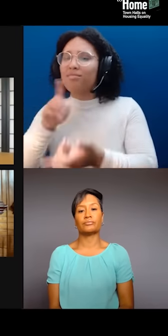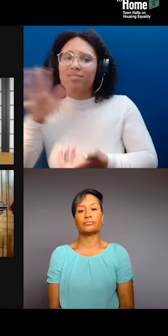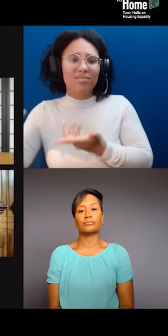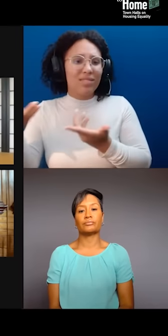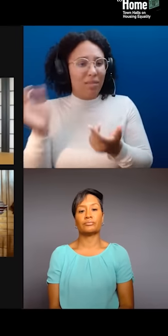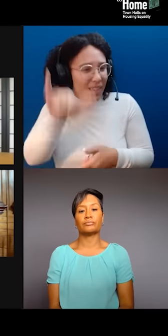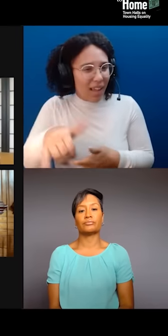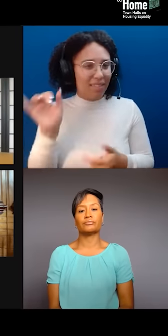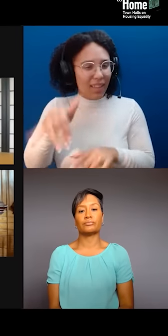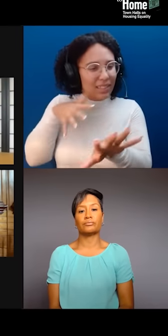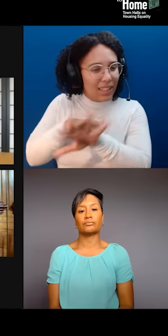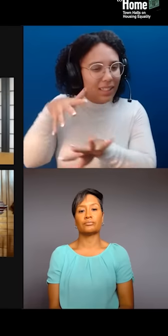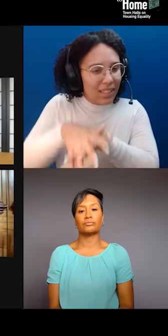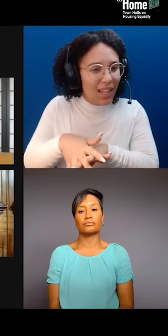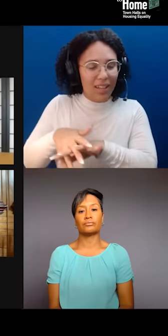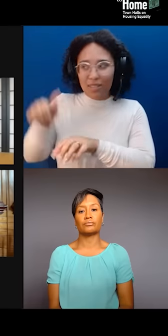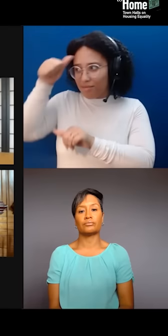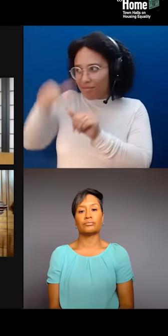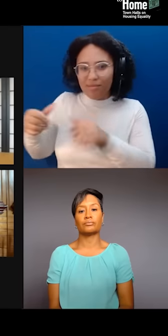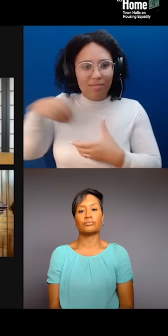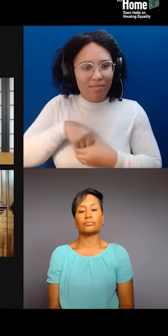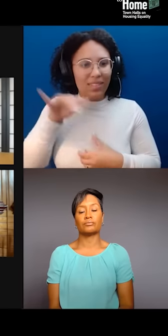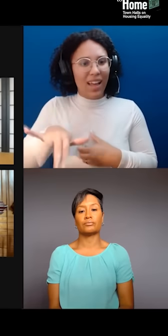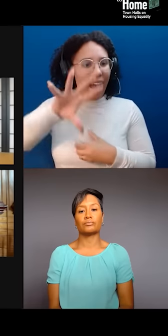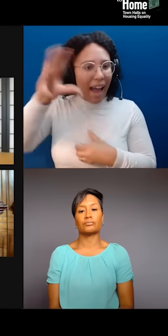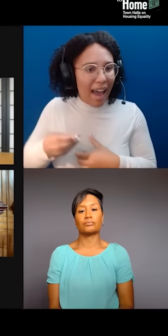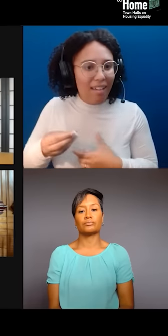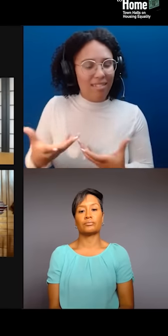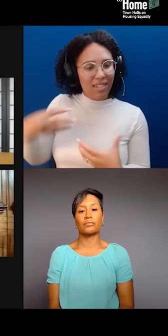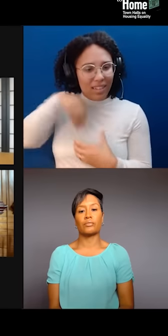That's the way that we are able to show up for ourselves, our ancestors, our cultures, our communities.